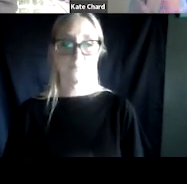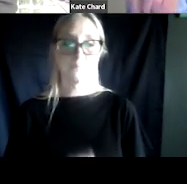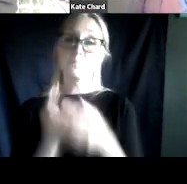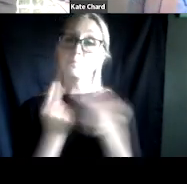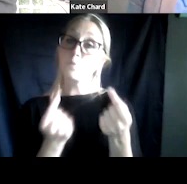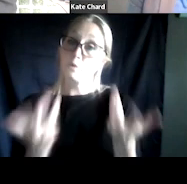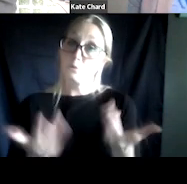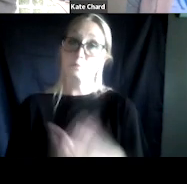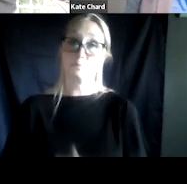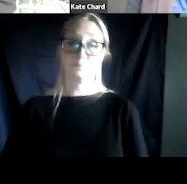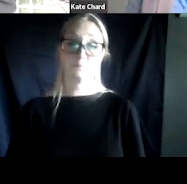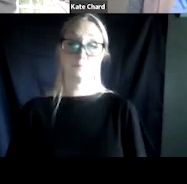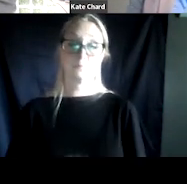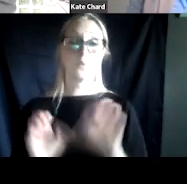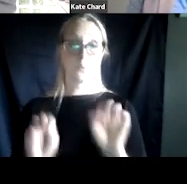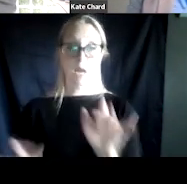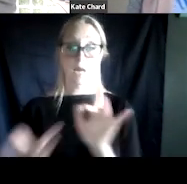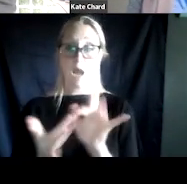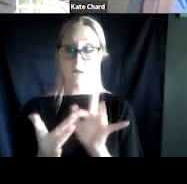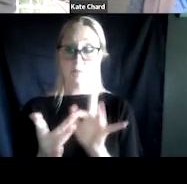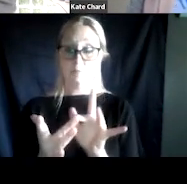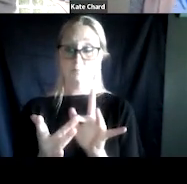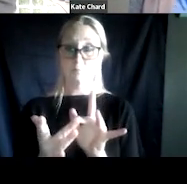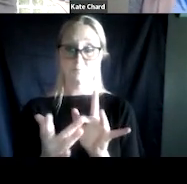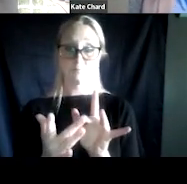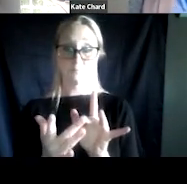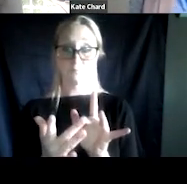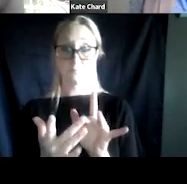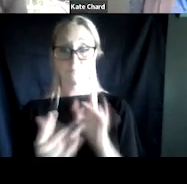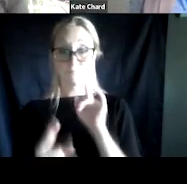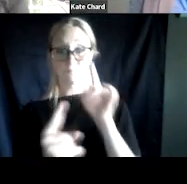Well, we can contract with them to stop use. Or how about this one, surprise, surprise.